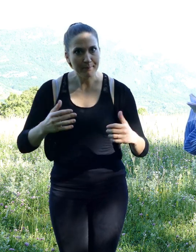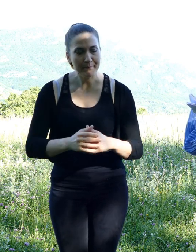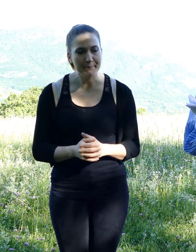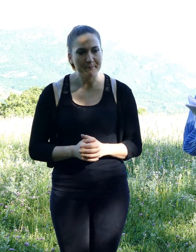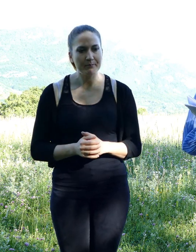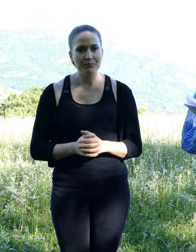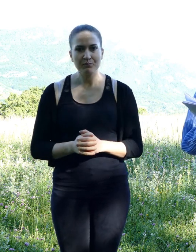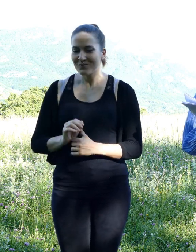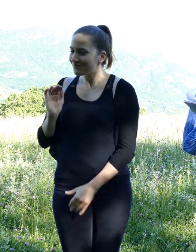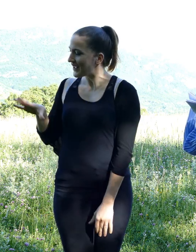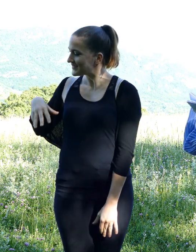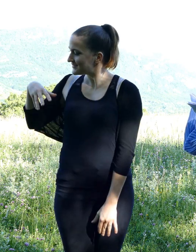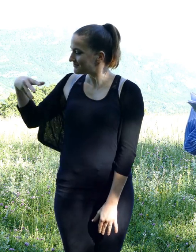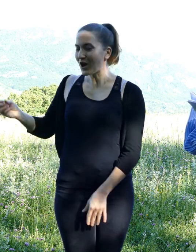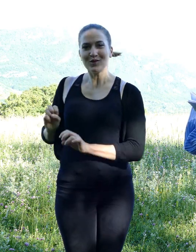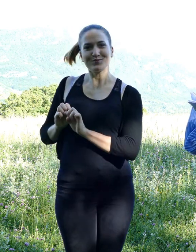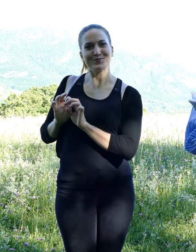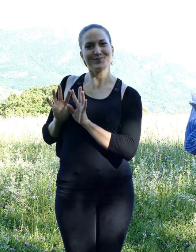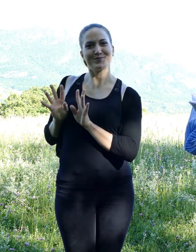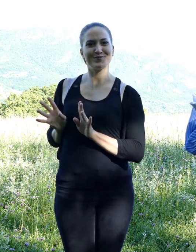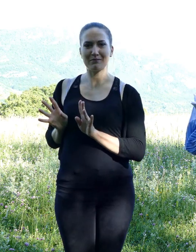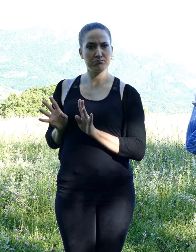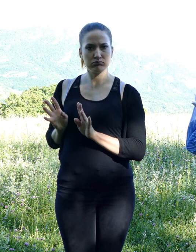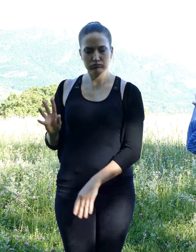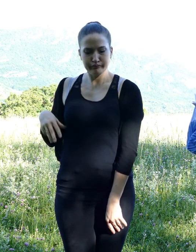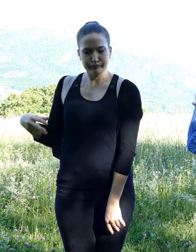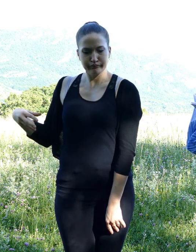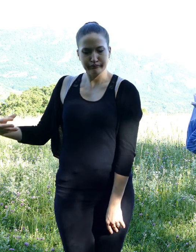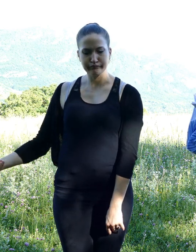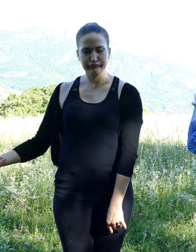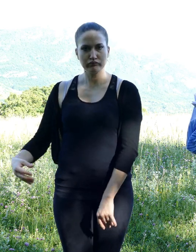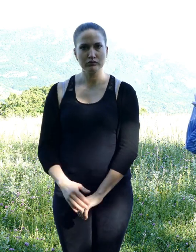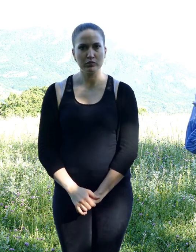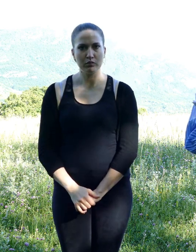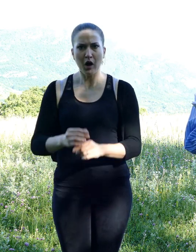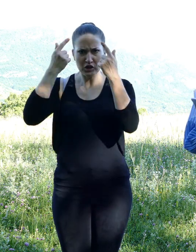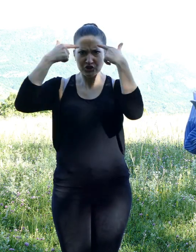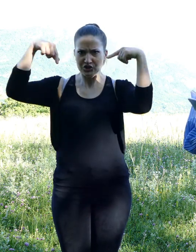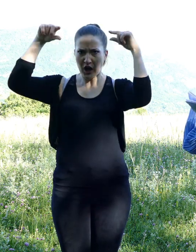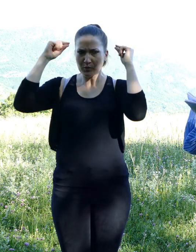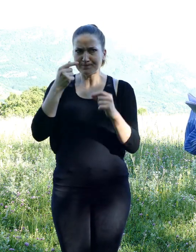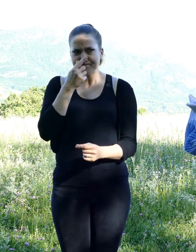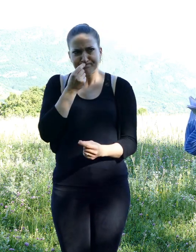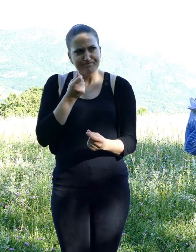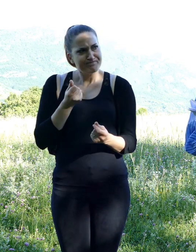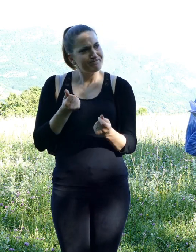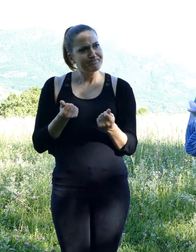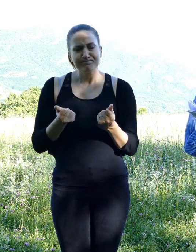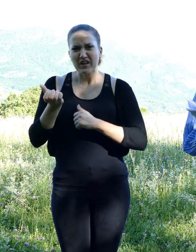His usually stiff tail was sluggish that day, and Diabou felt something wasn't right.